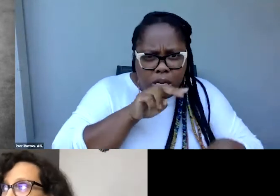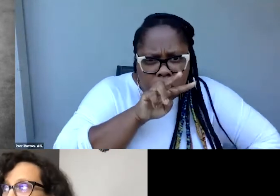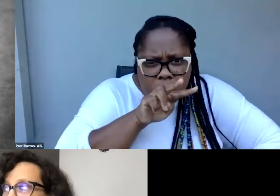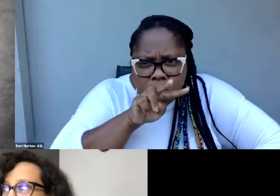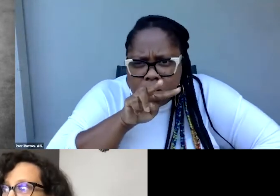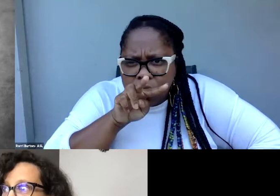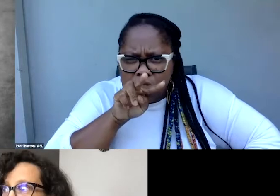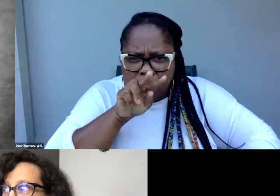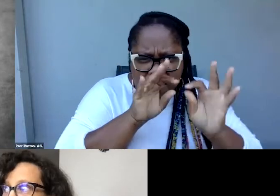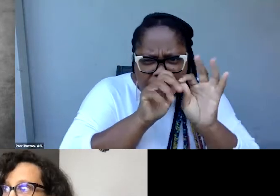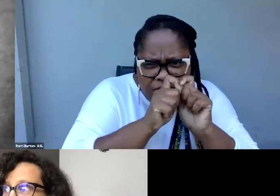And